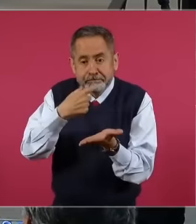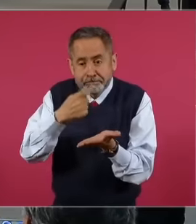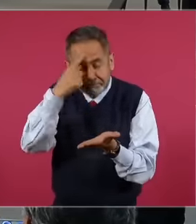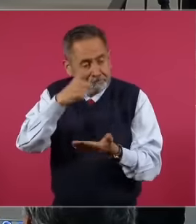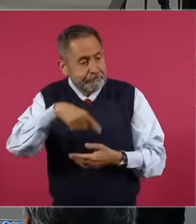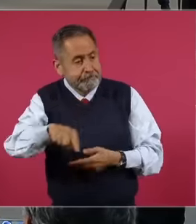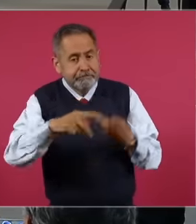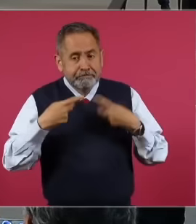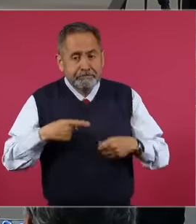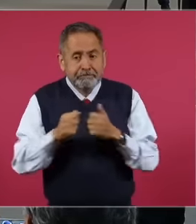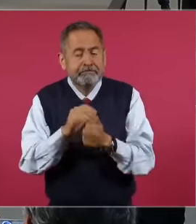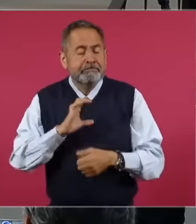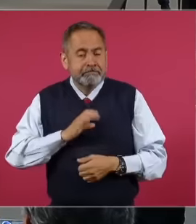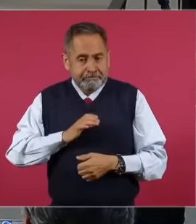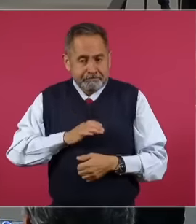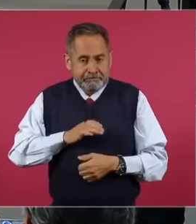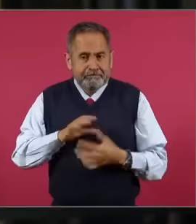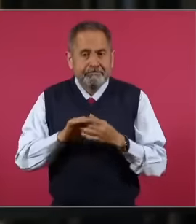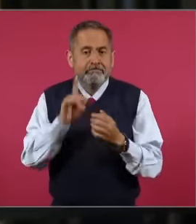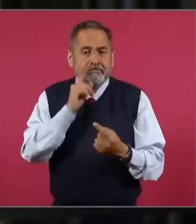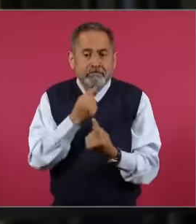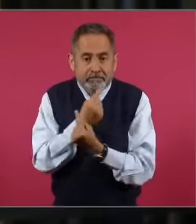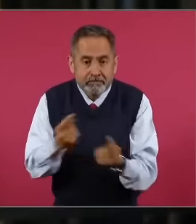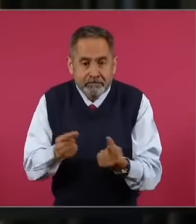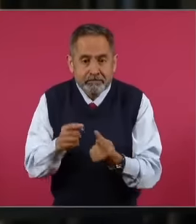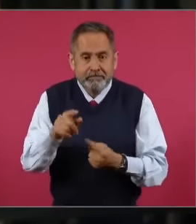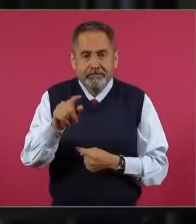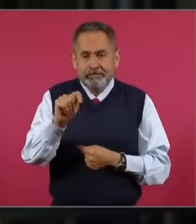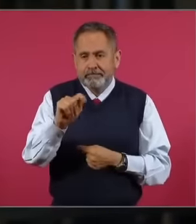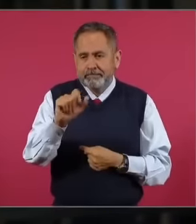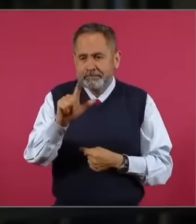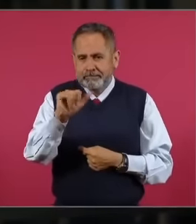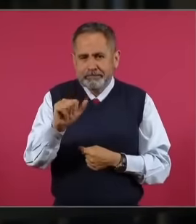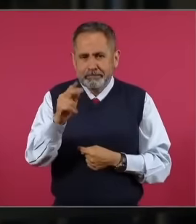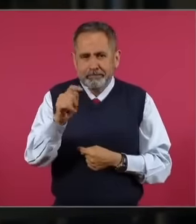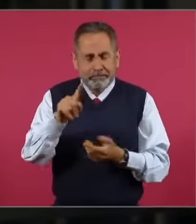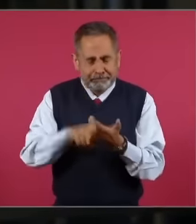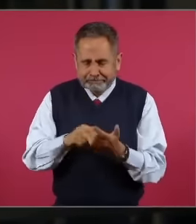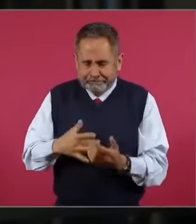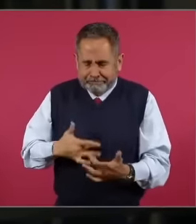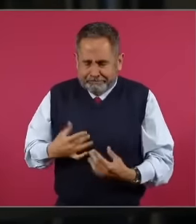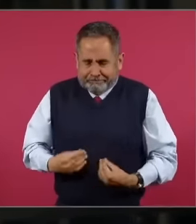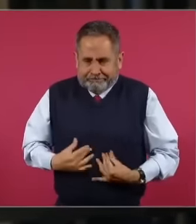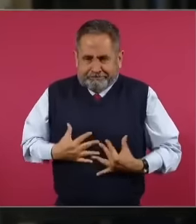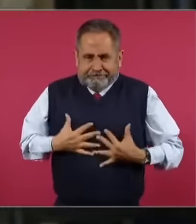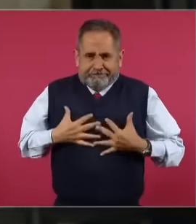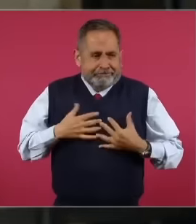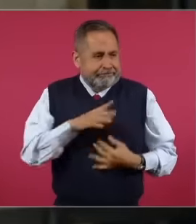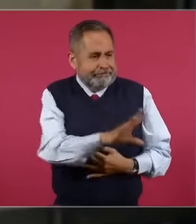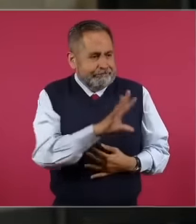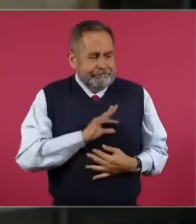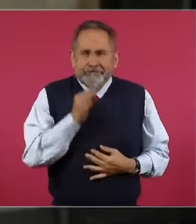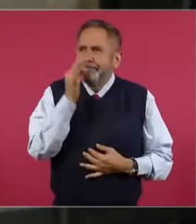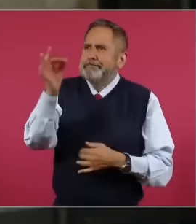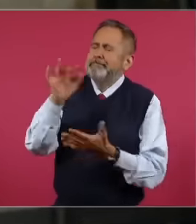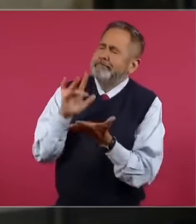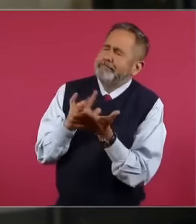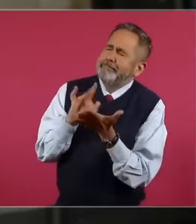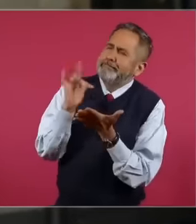cancer and the Talía Hurtado girl I am very excited, thank you,